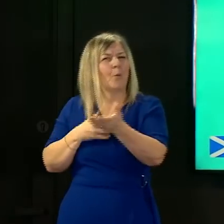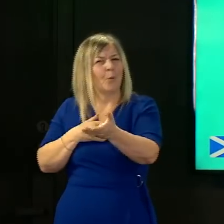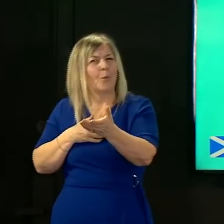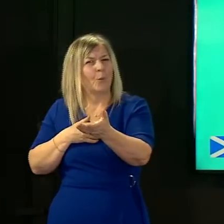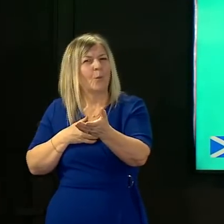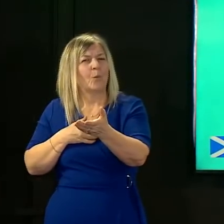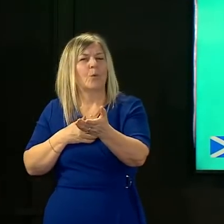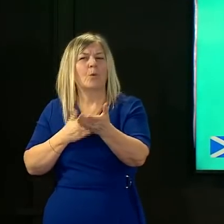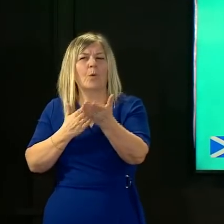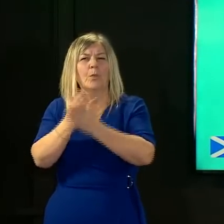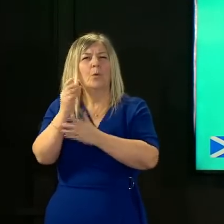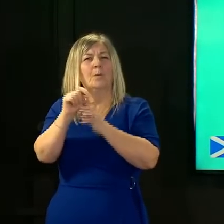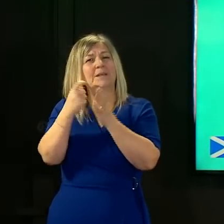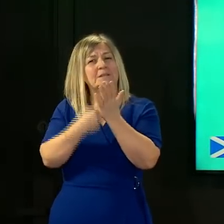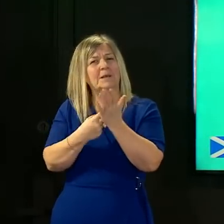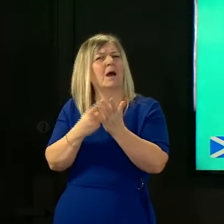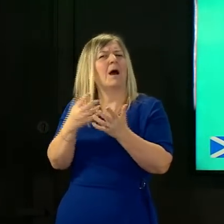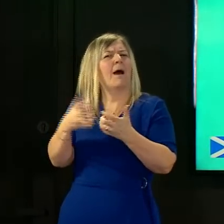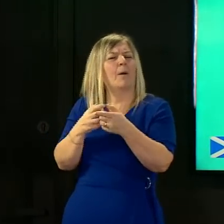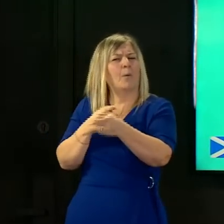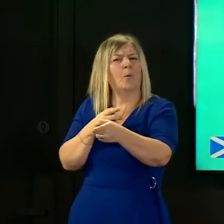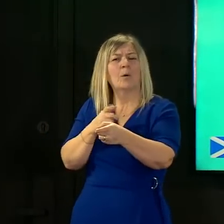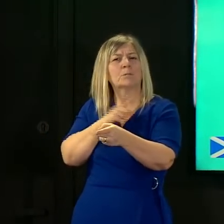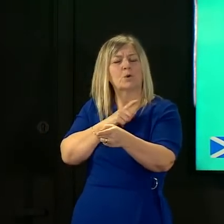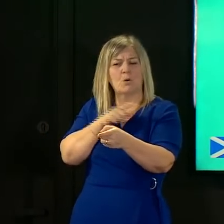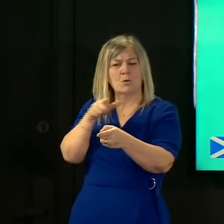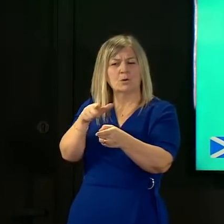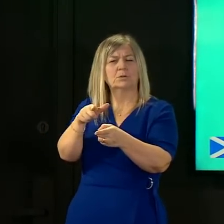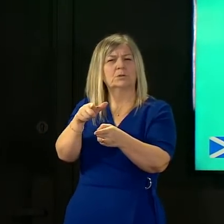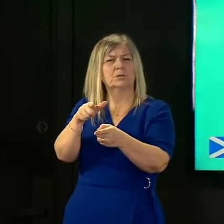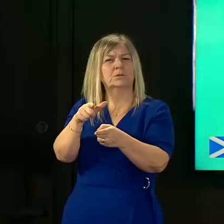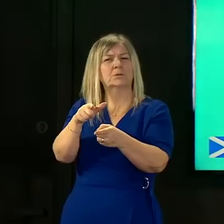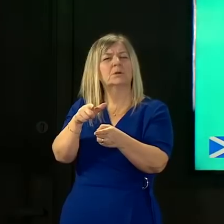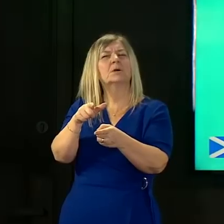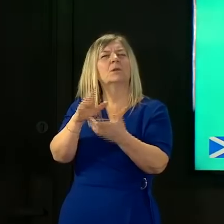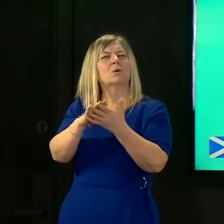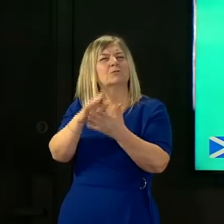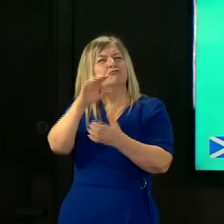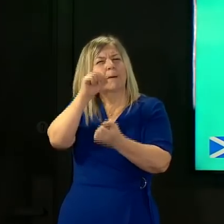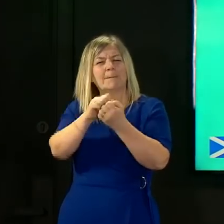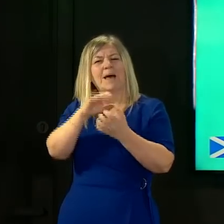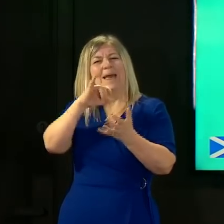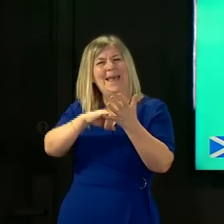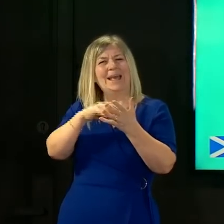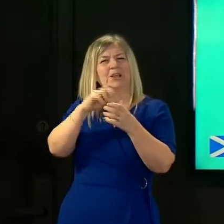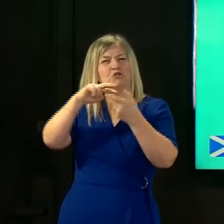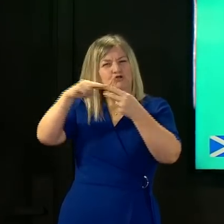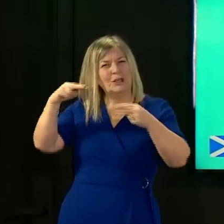pcr test because it didn't express on the s gene uh just as much as other variants